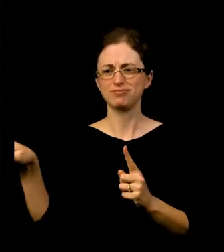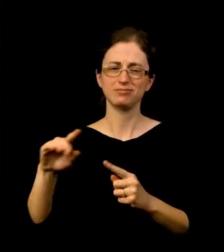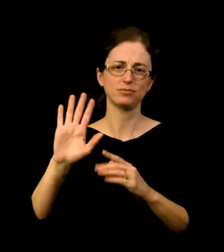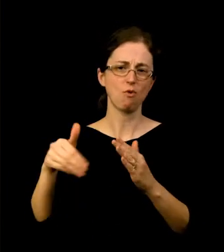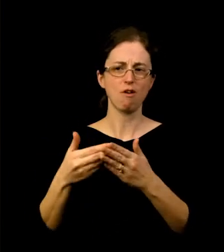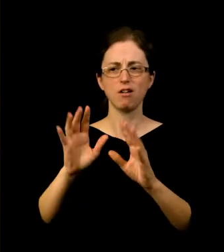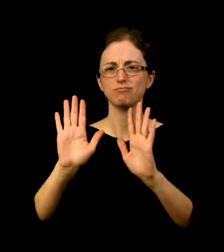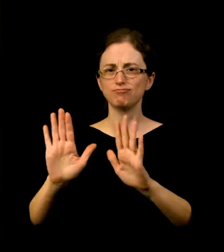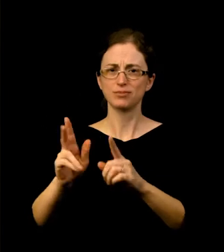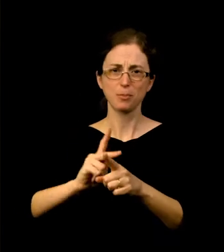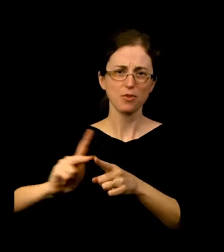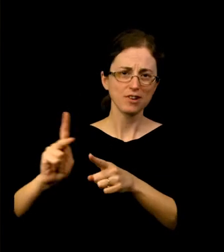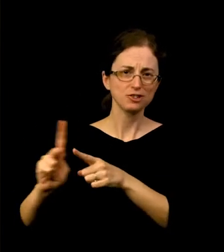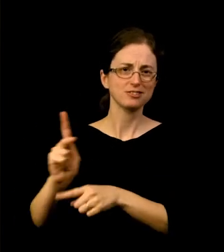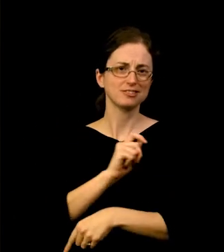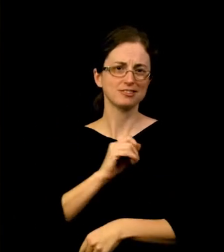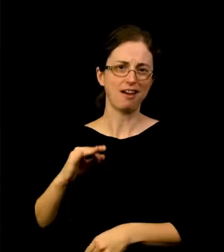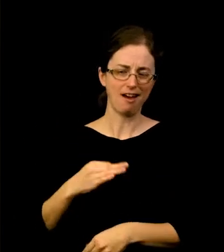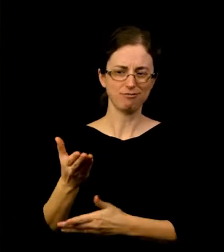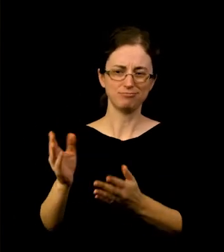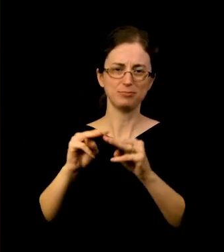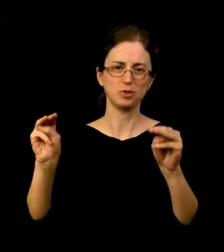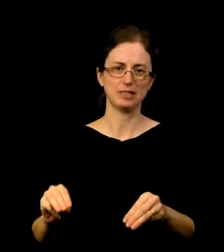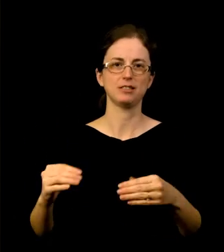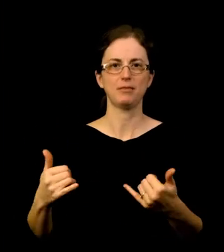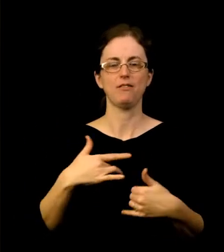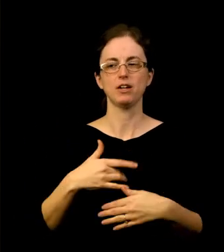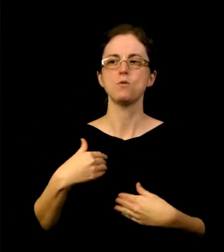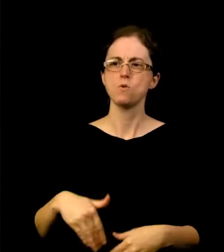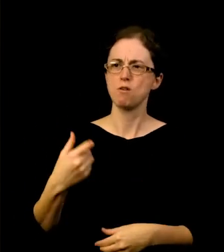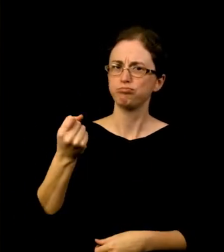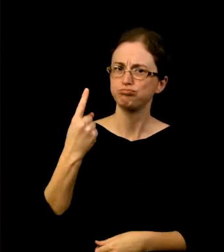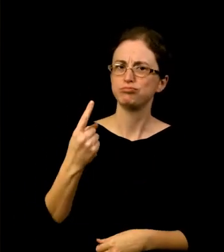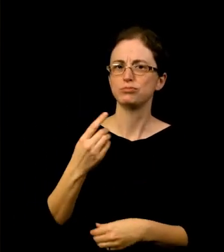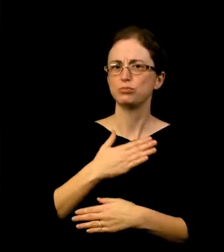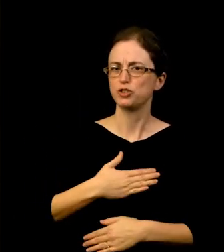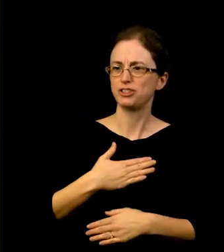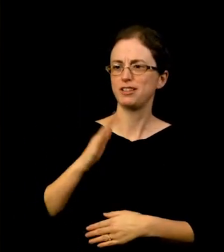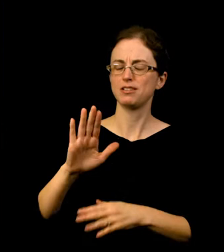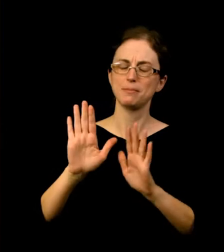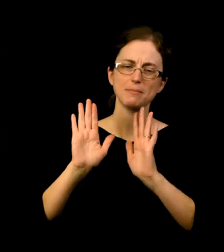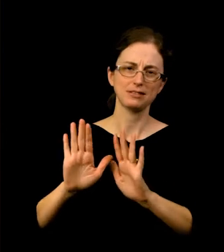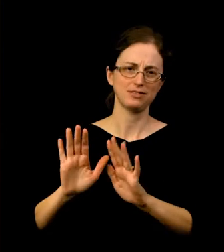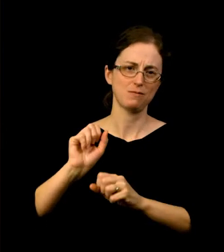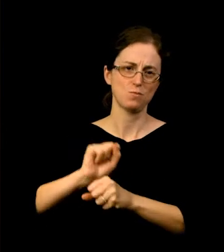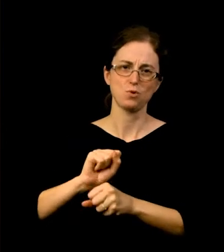I have a much stronger appreciation for their level of expertise and thank them for the magnificent job they did guiding us through